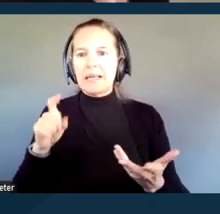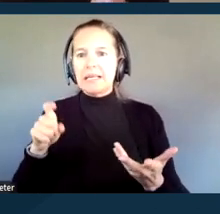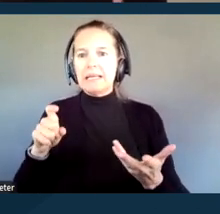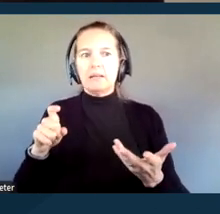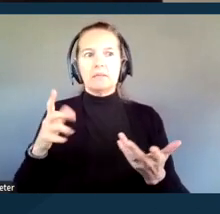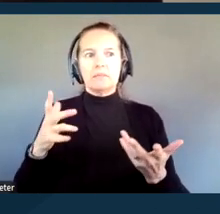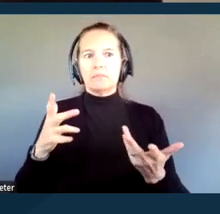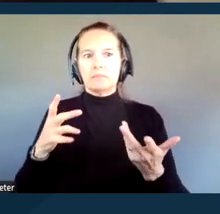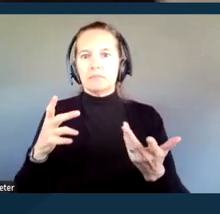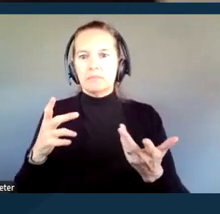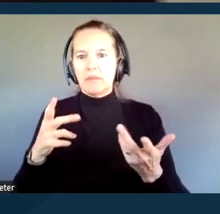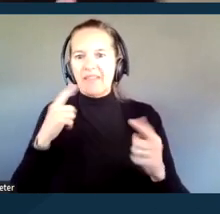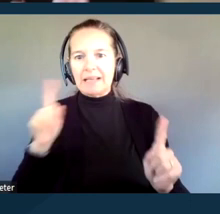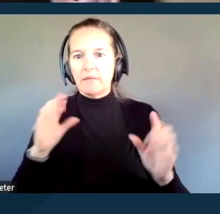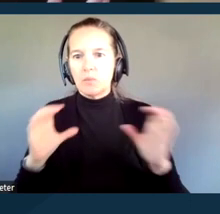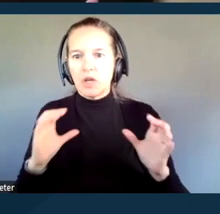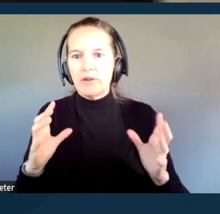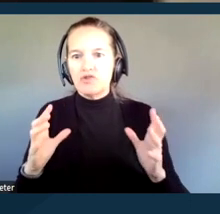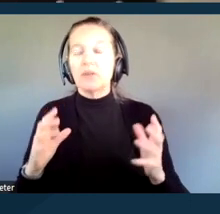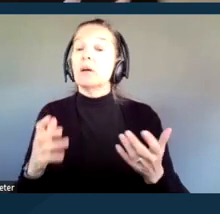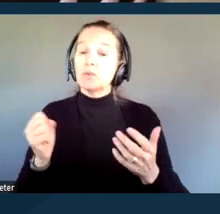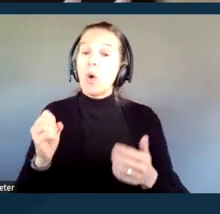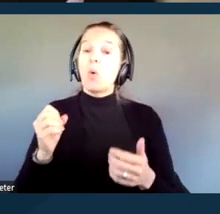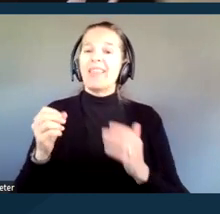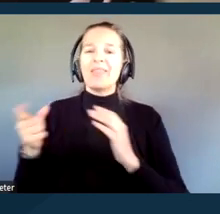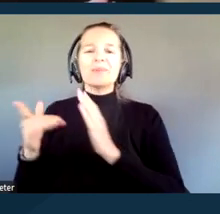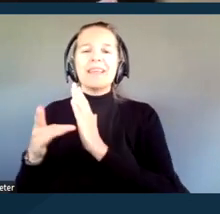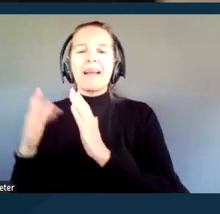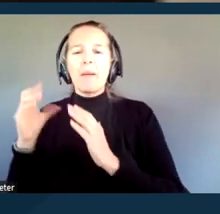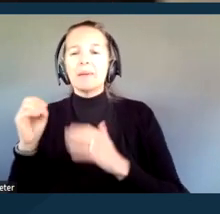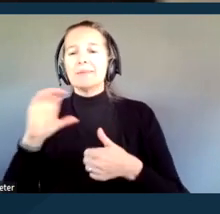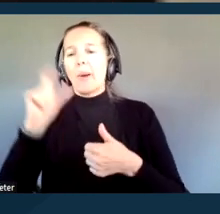a lot of these tech companies, Zoom, Google, Microsoft,